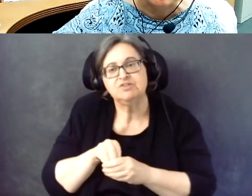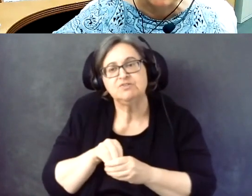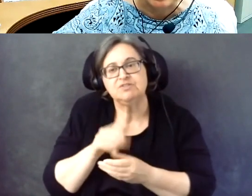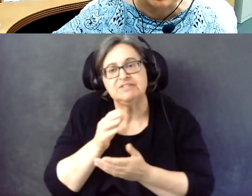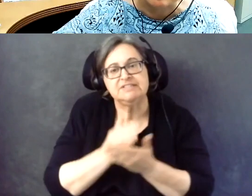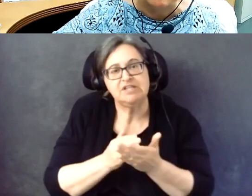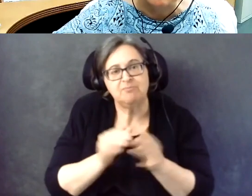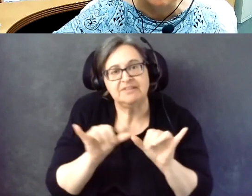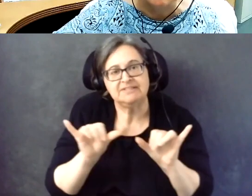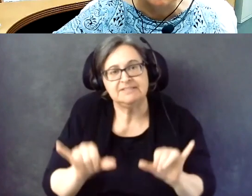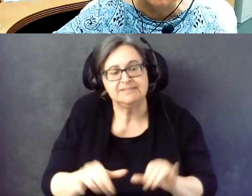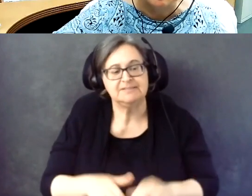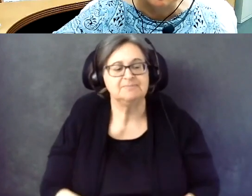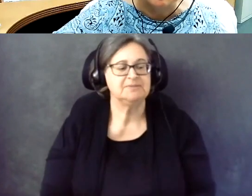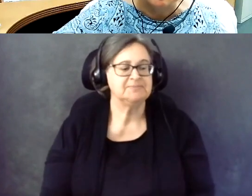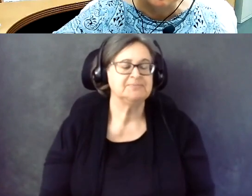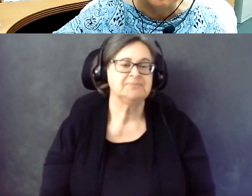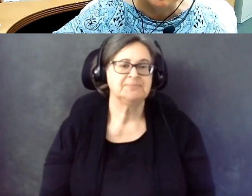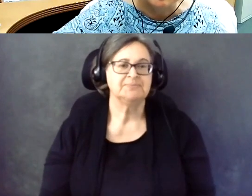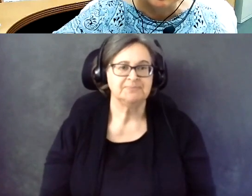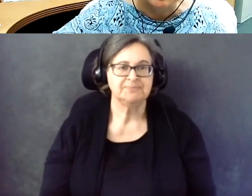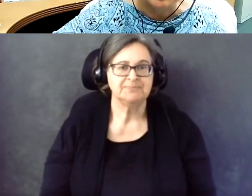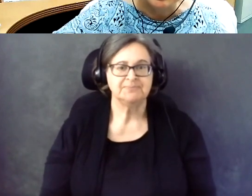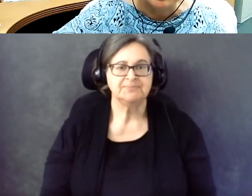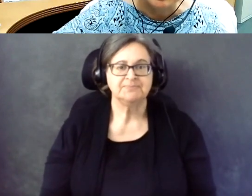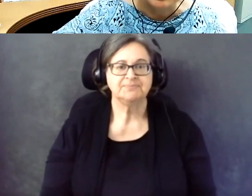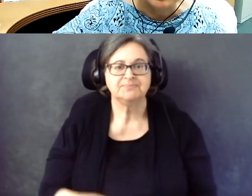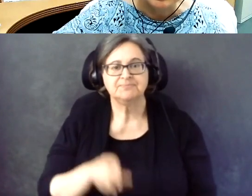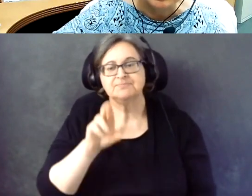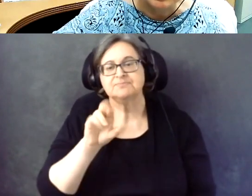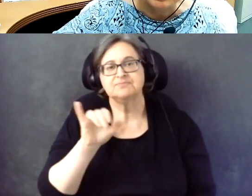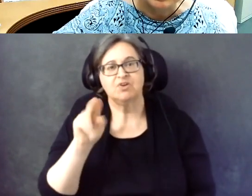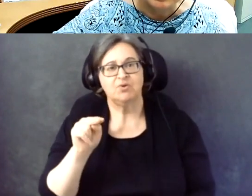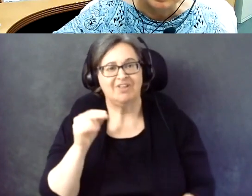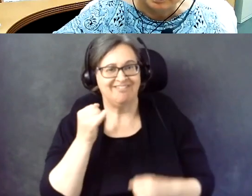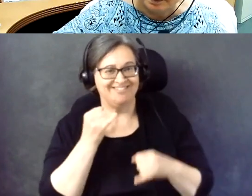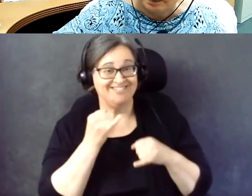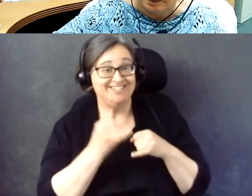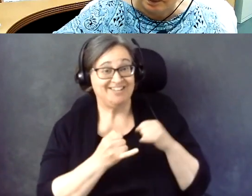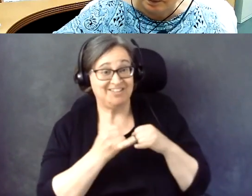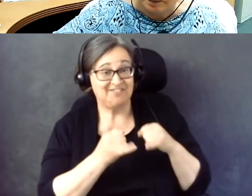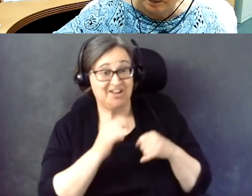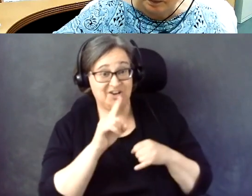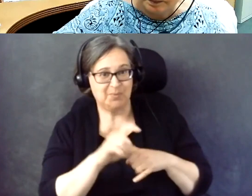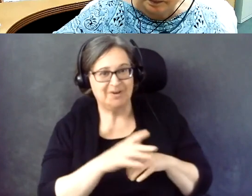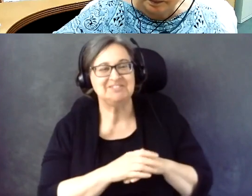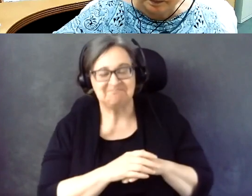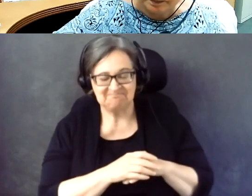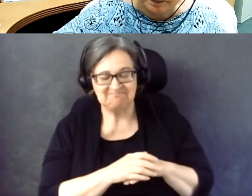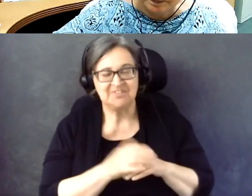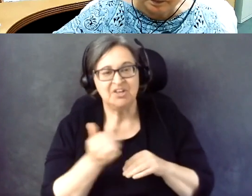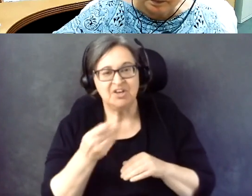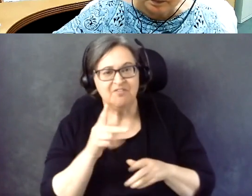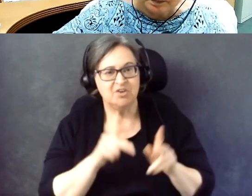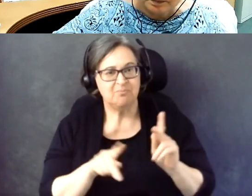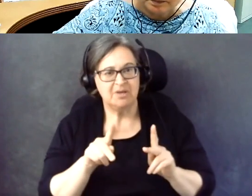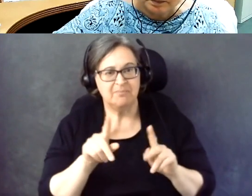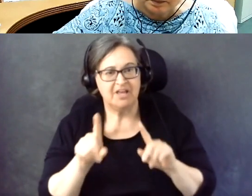Wonderful. And then our final question, which few people have asked in various formats.